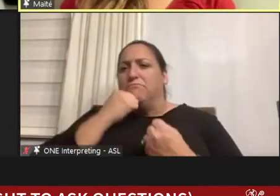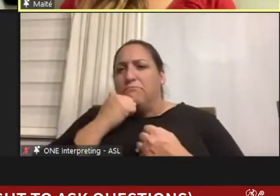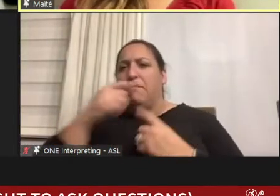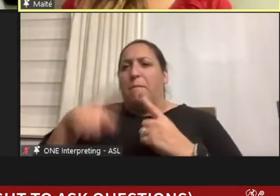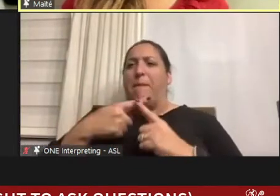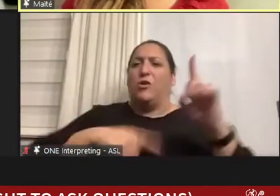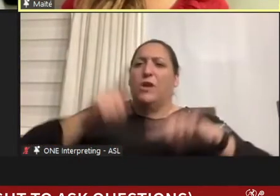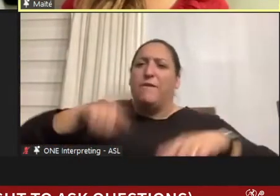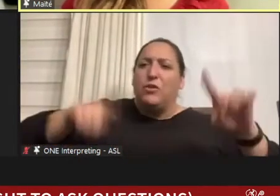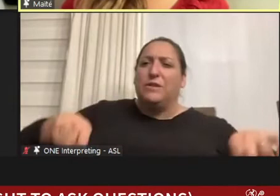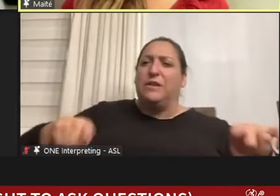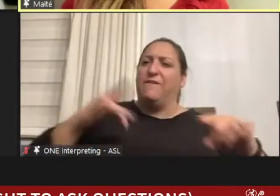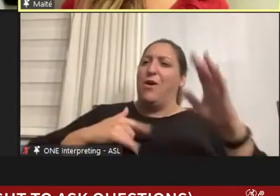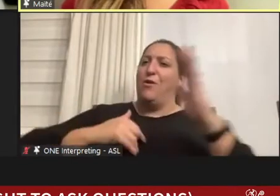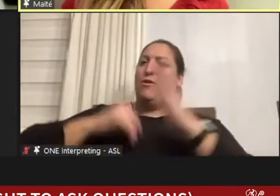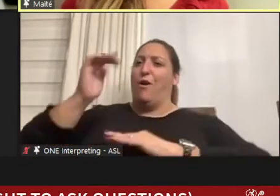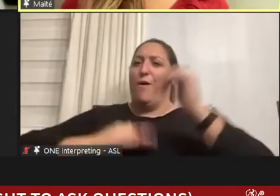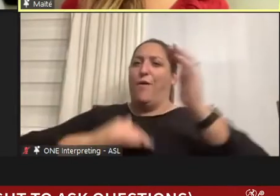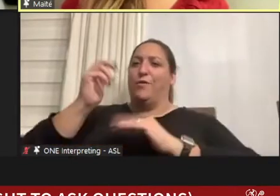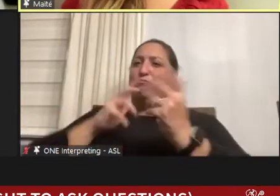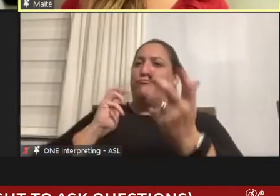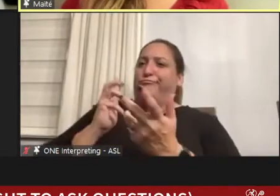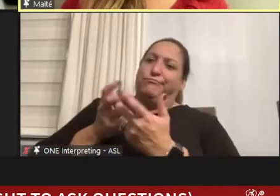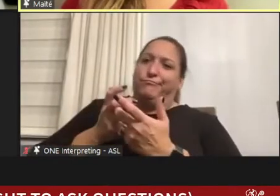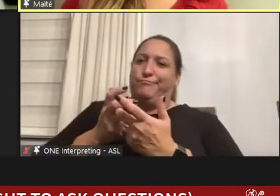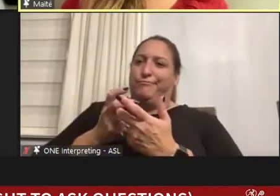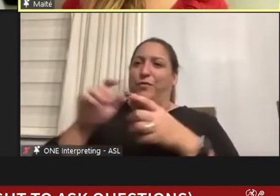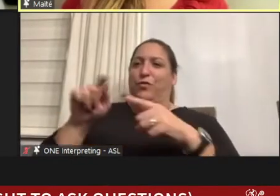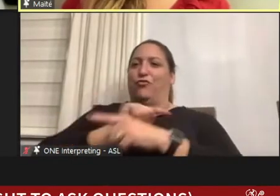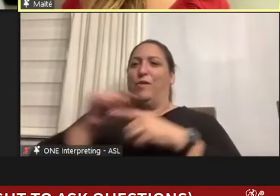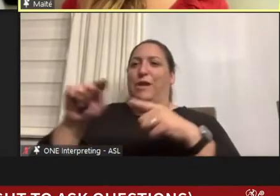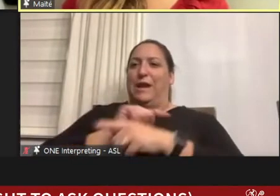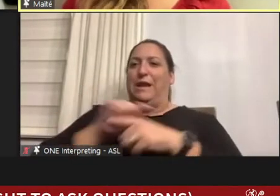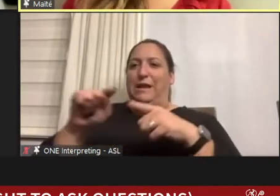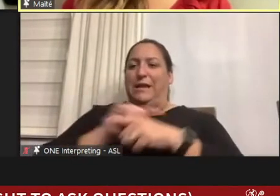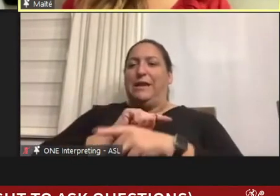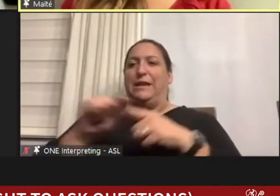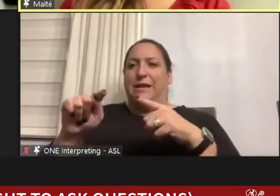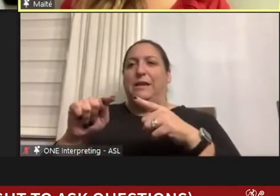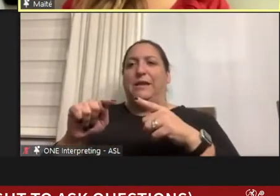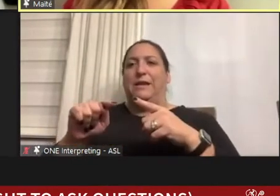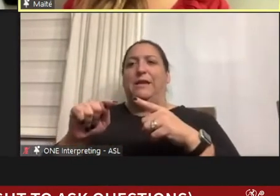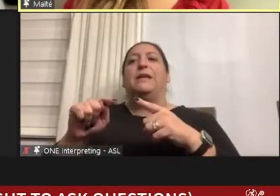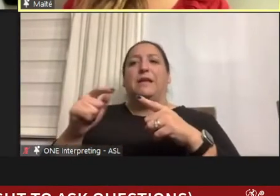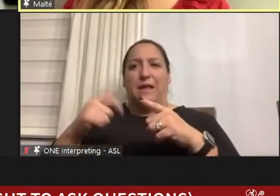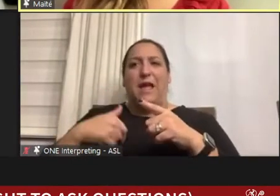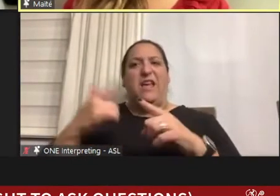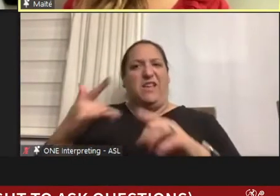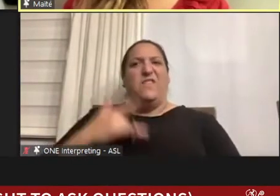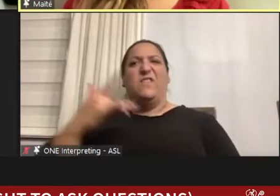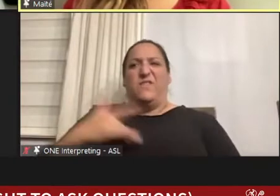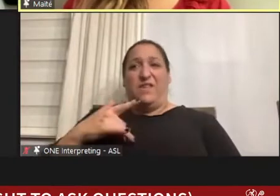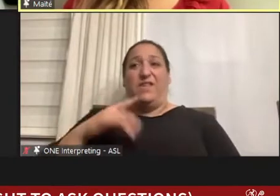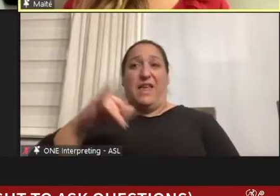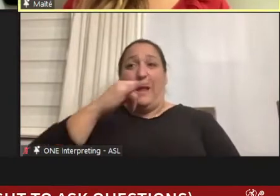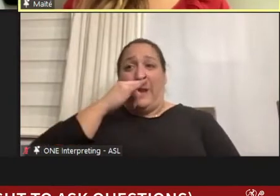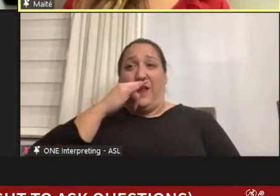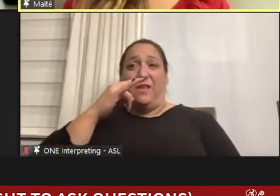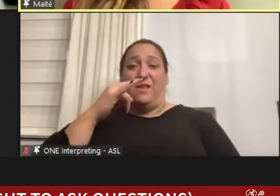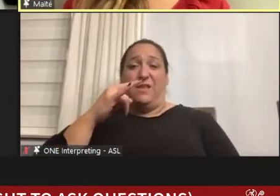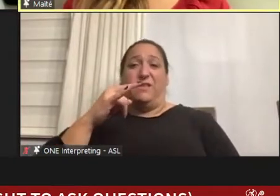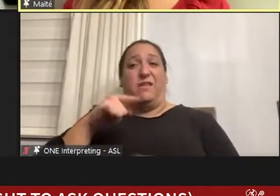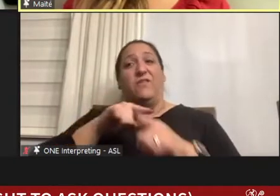place for me to do my training. And I have gotten that from the pediatrics field as well.